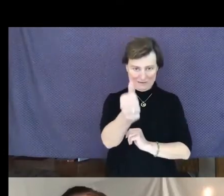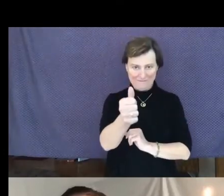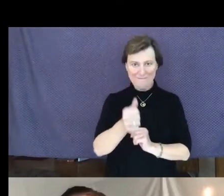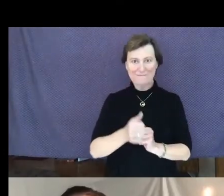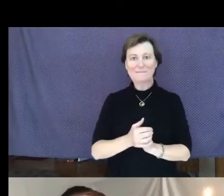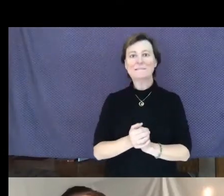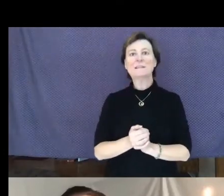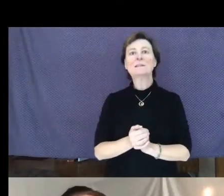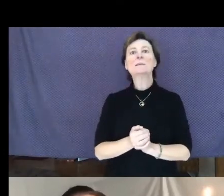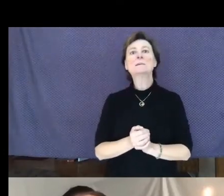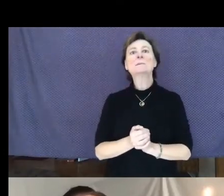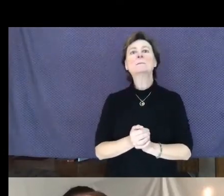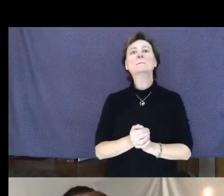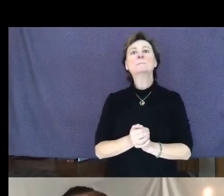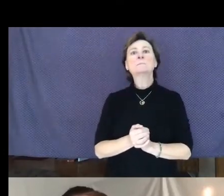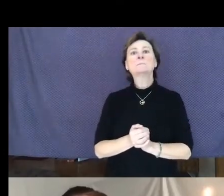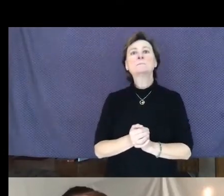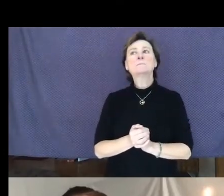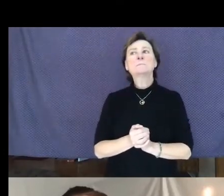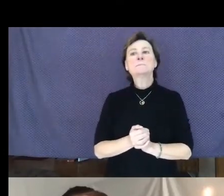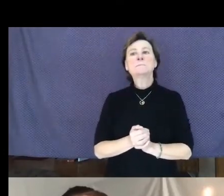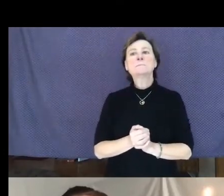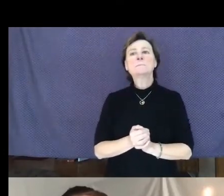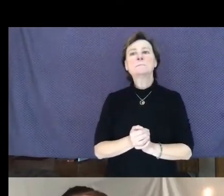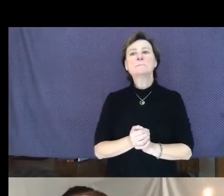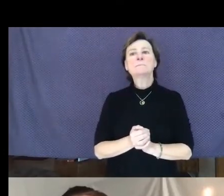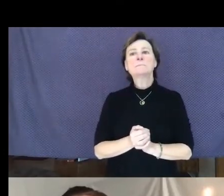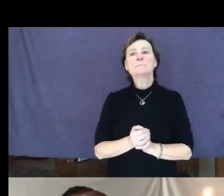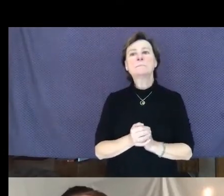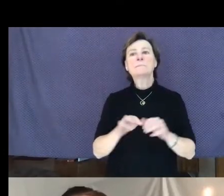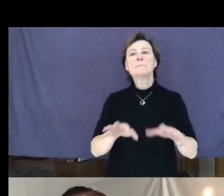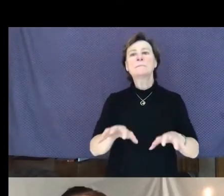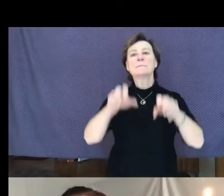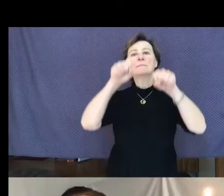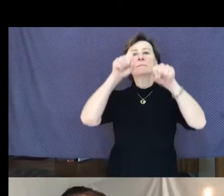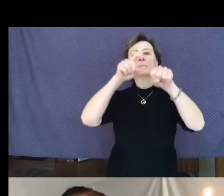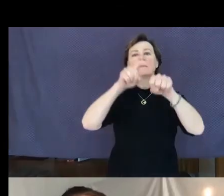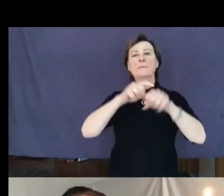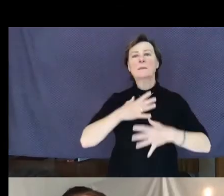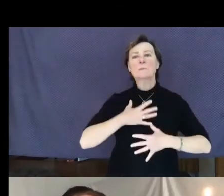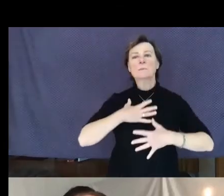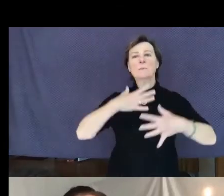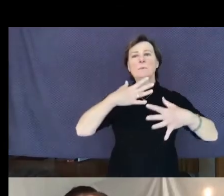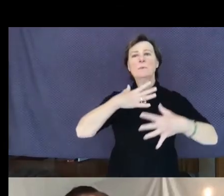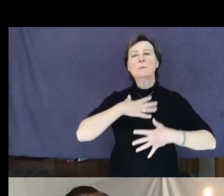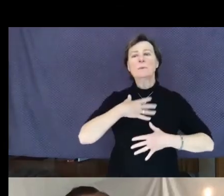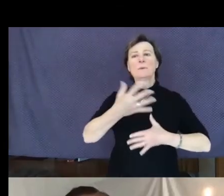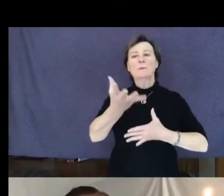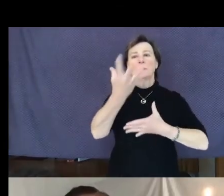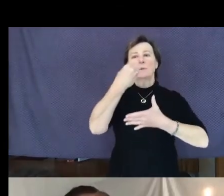Let us take a moment to breathe in a sense of compassion and gratitude